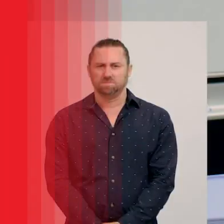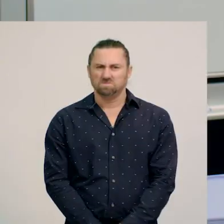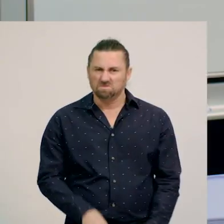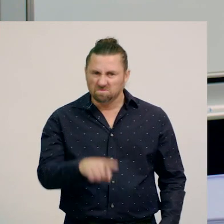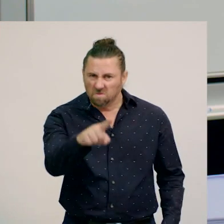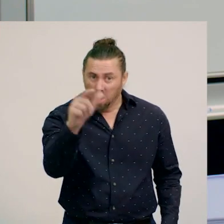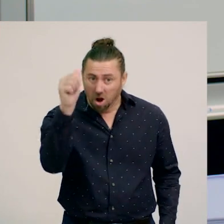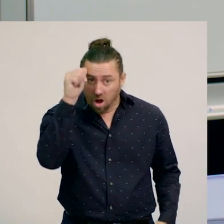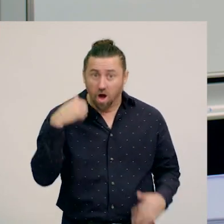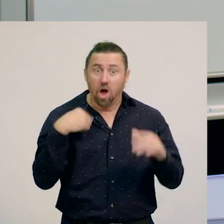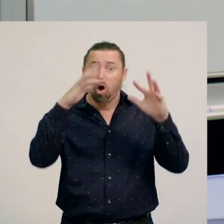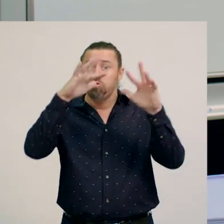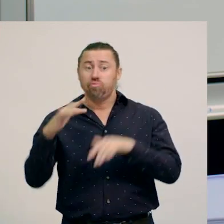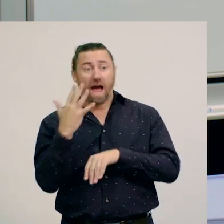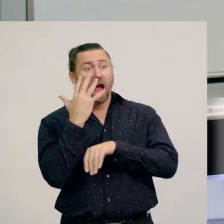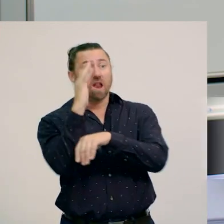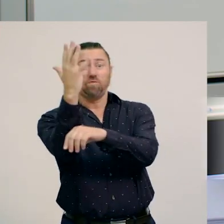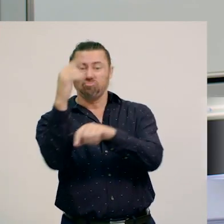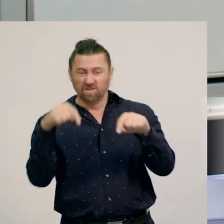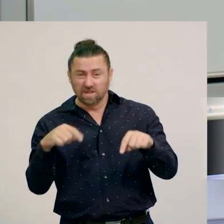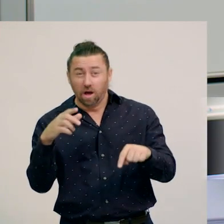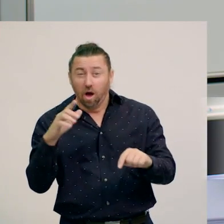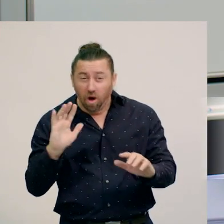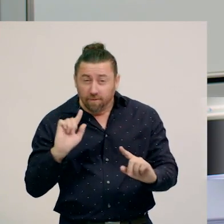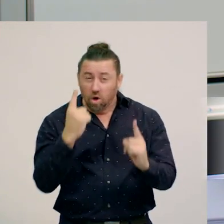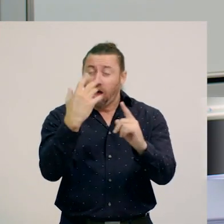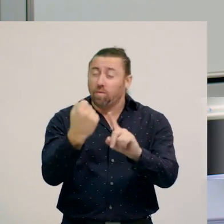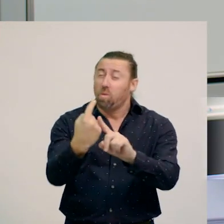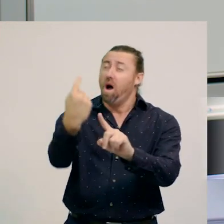Did you know that some of our rainforests are from the age of the dinosaurs?